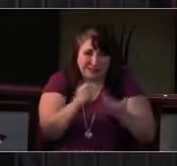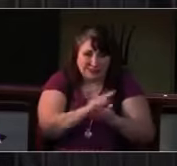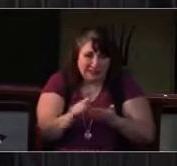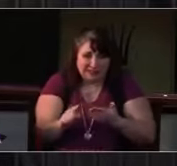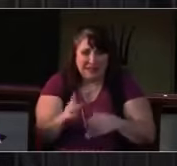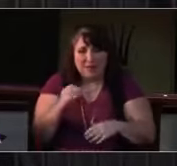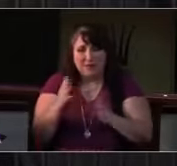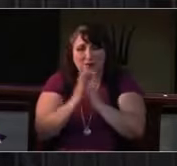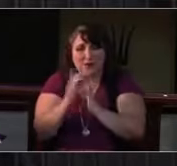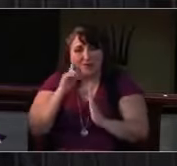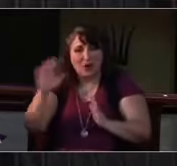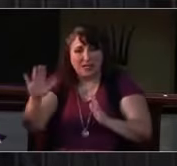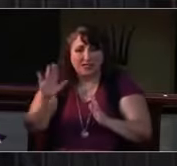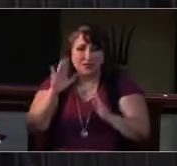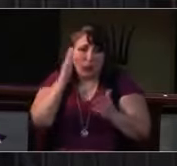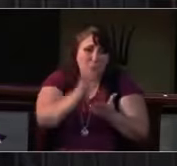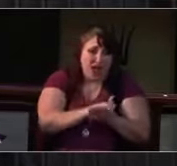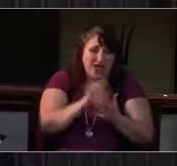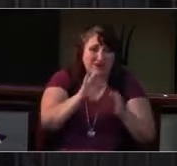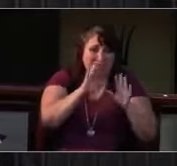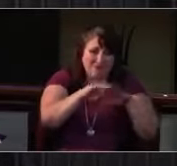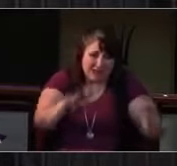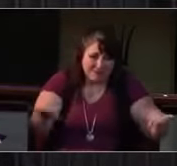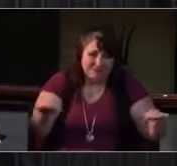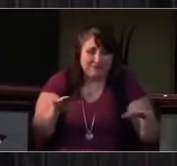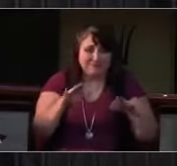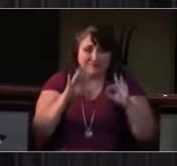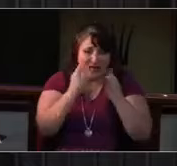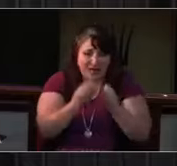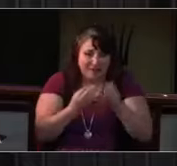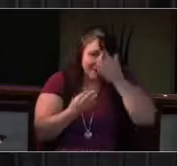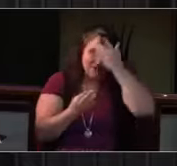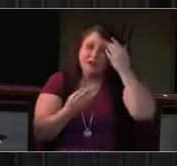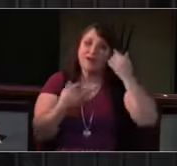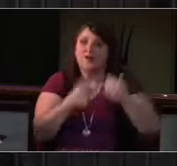and he prays for everyone's safety, all of his co-workers' safety.